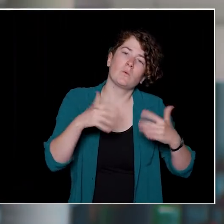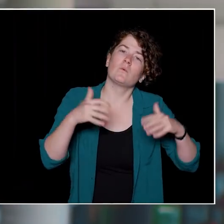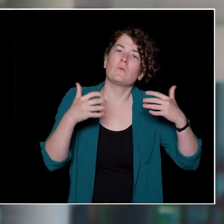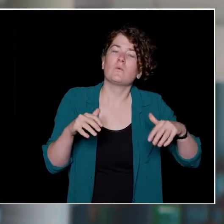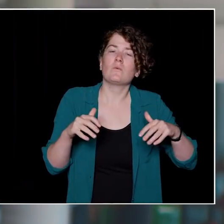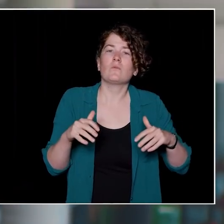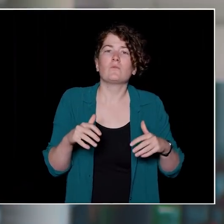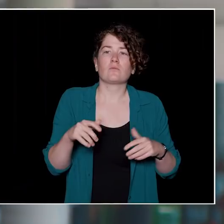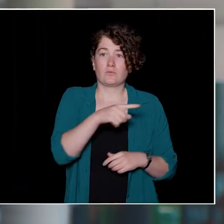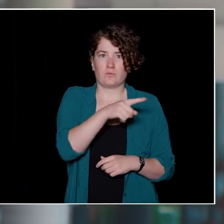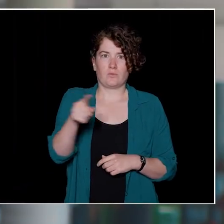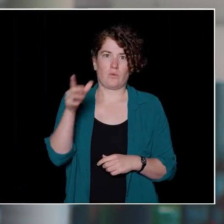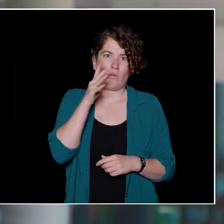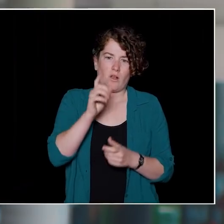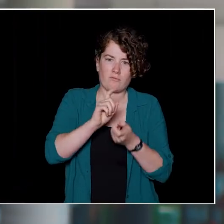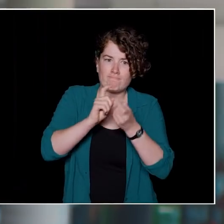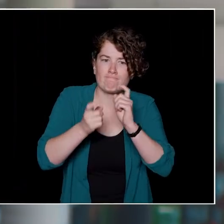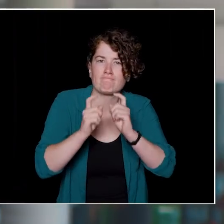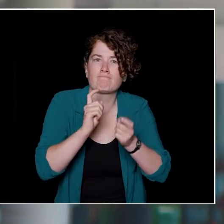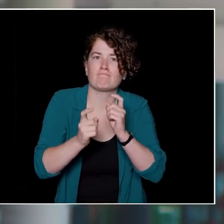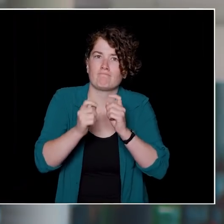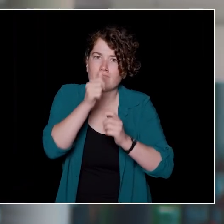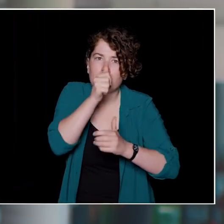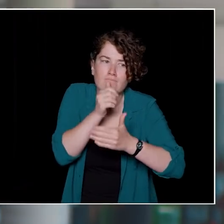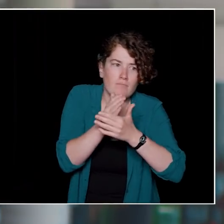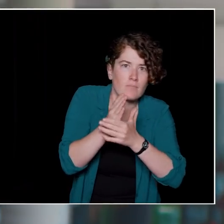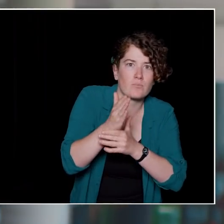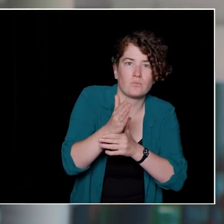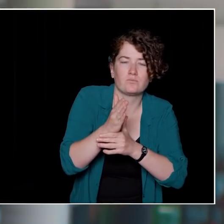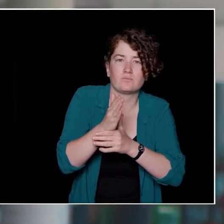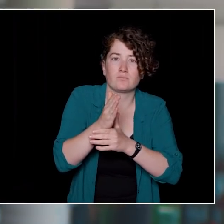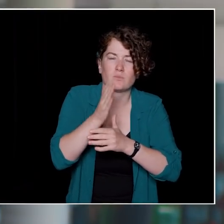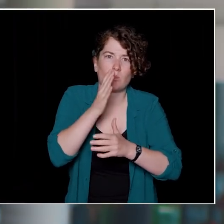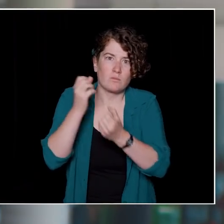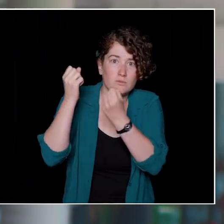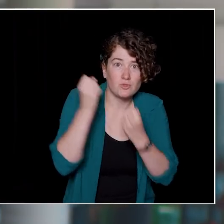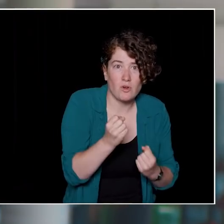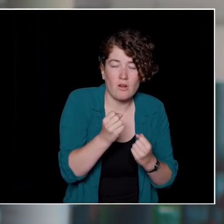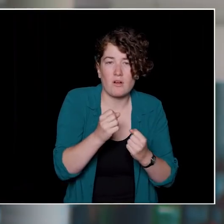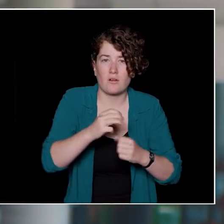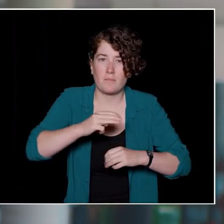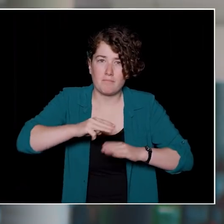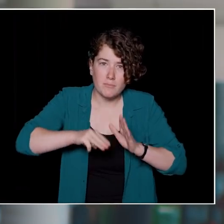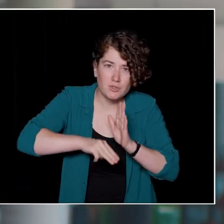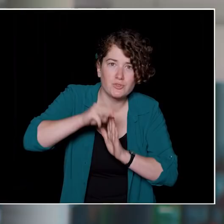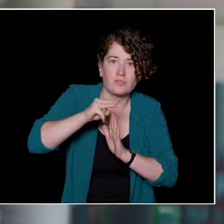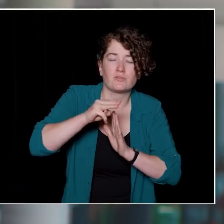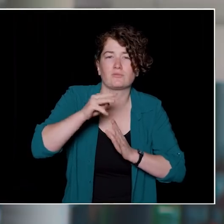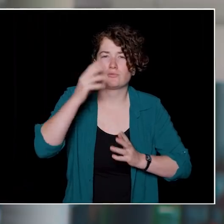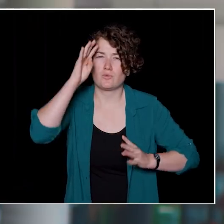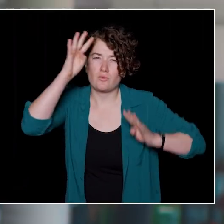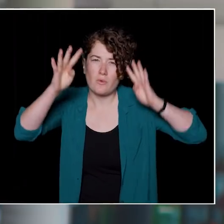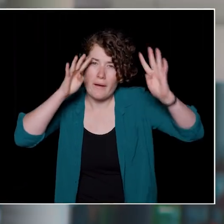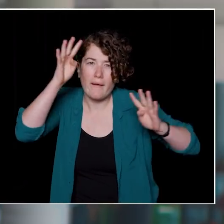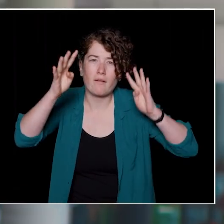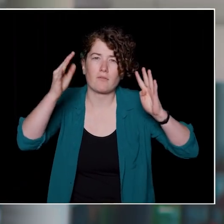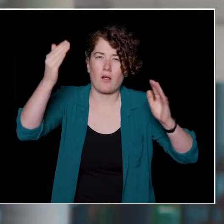It's about how you respond and adapt to these challenges that allows us to grow stronger, more mature, creative and more knowledgeable.